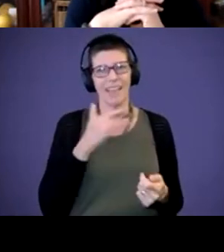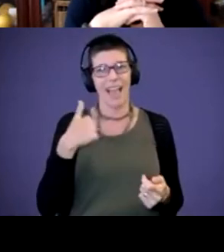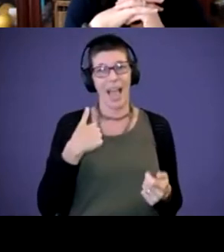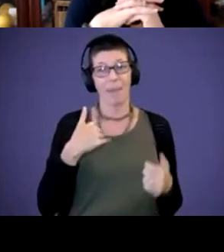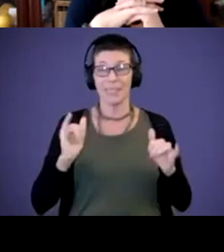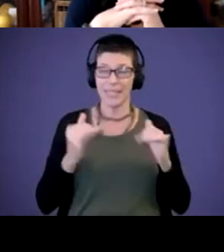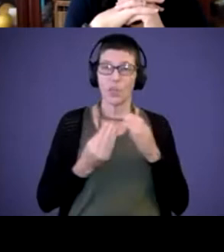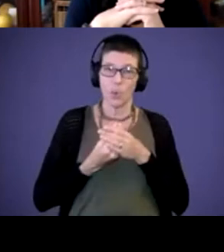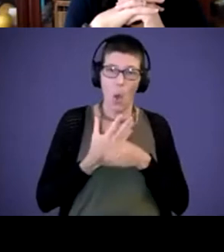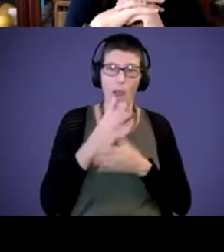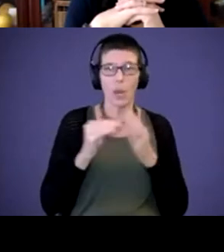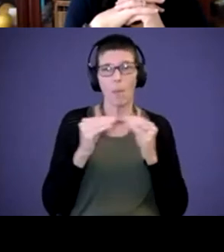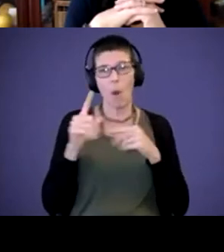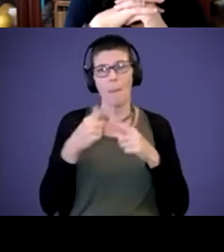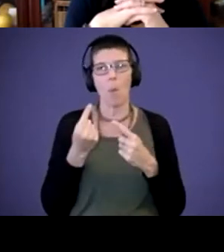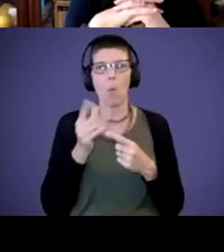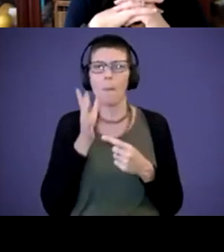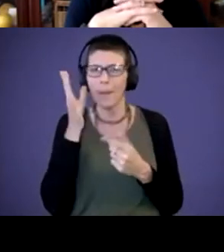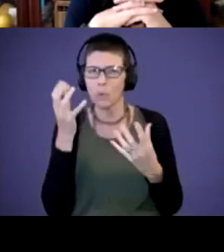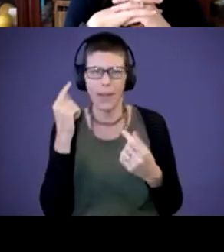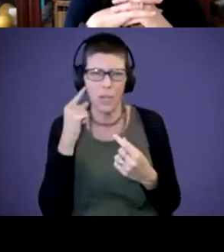what those parents want to hear and what kind of support they want. So it's been